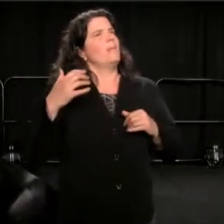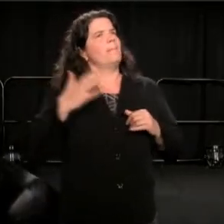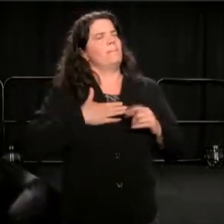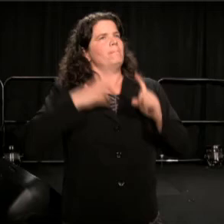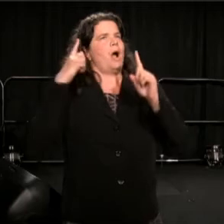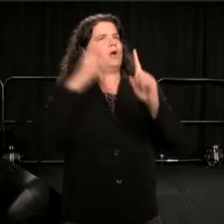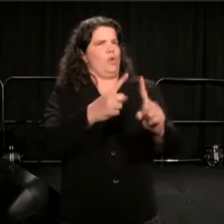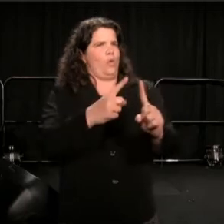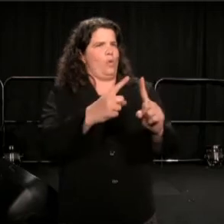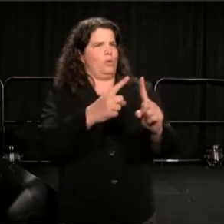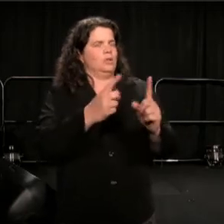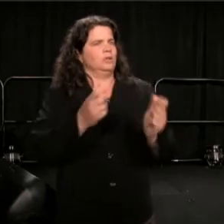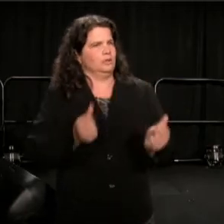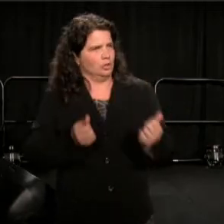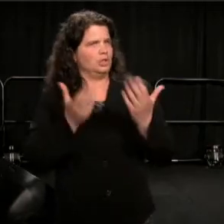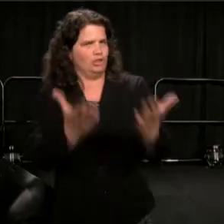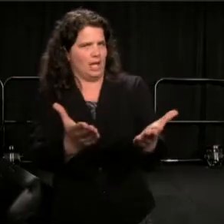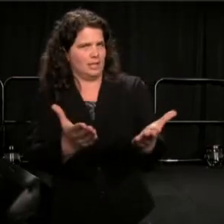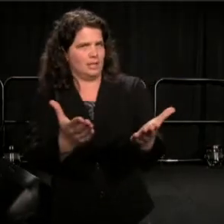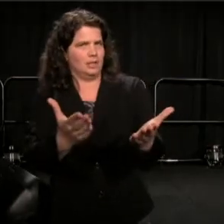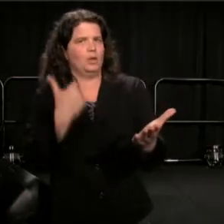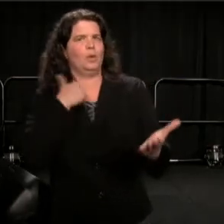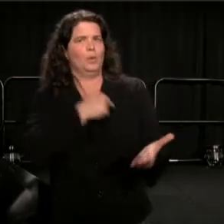a Civil Rights Movement right now.